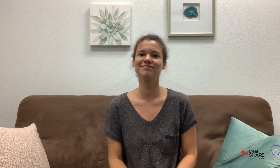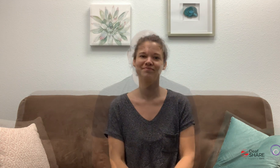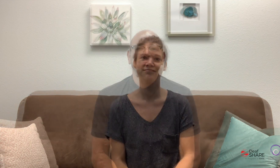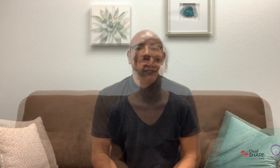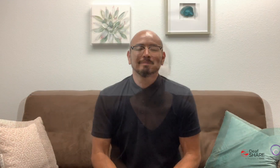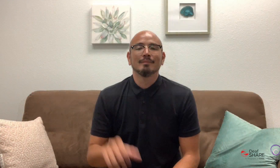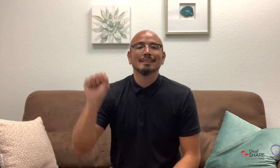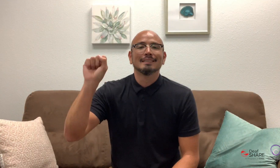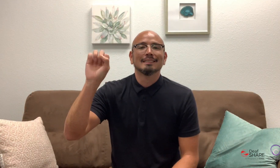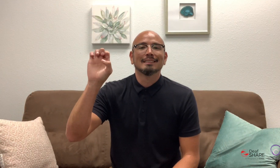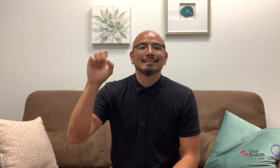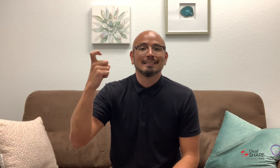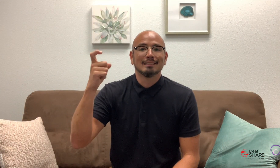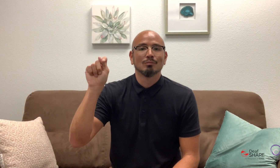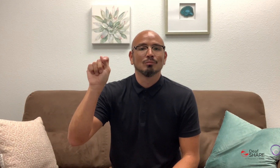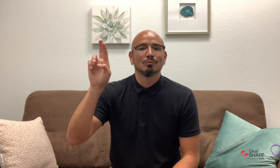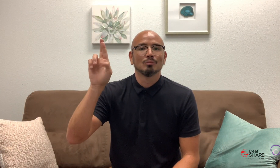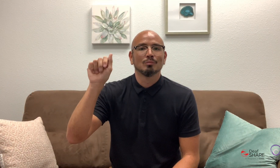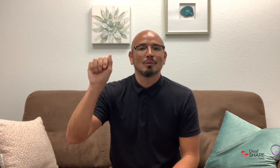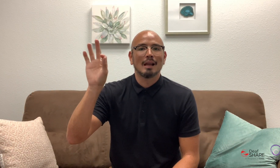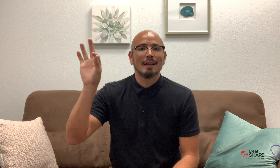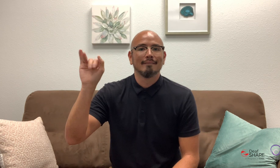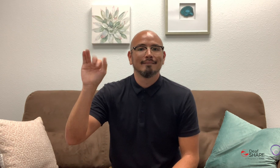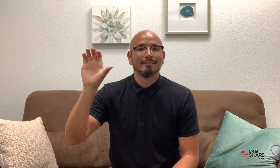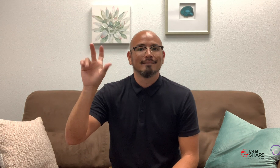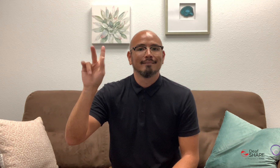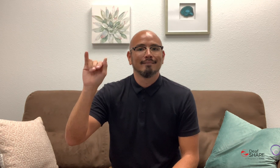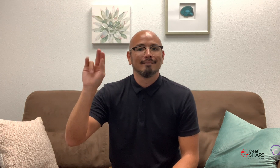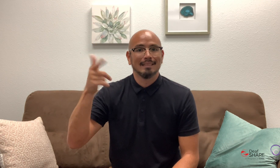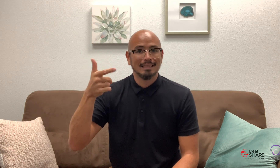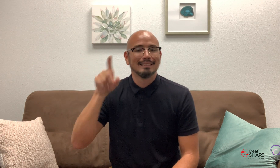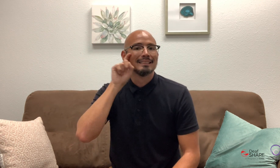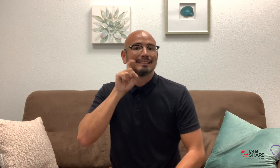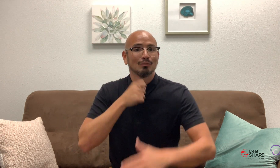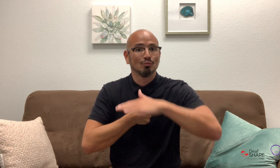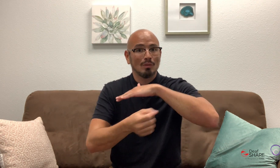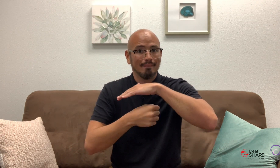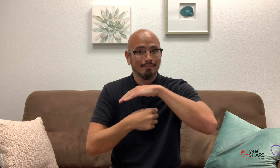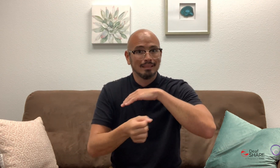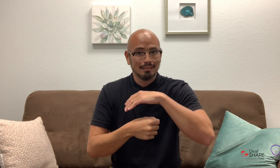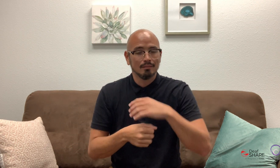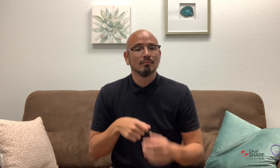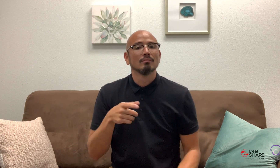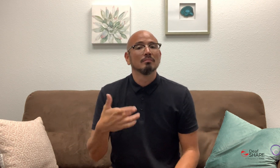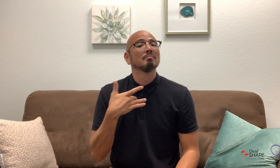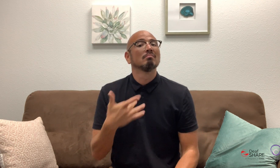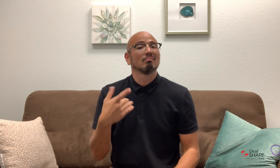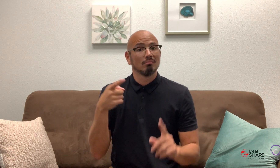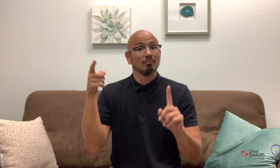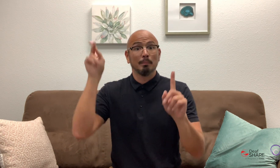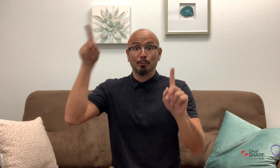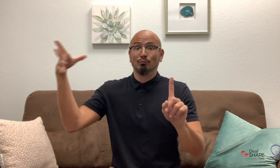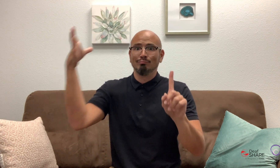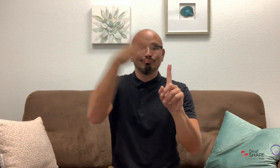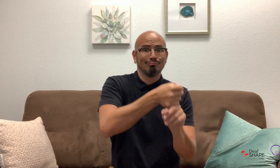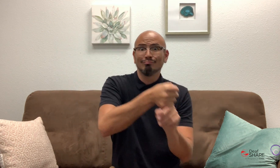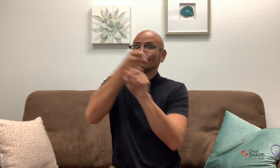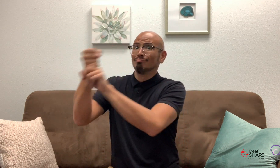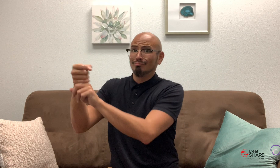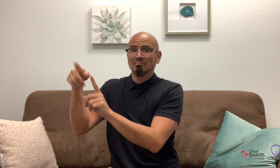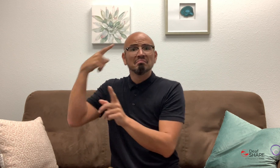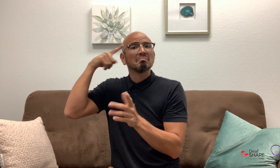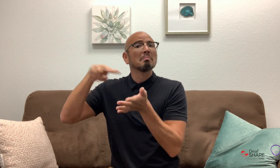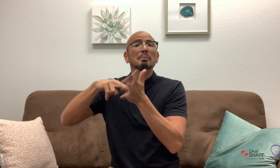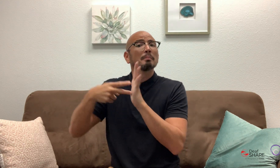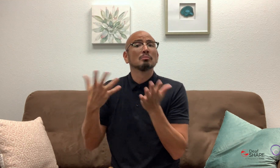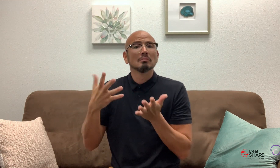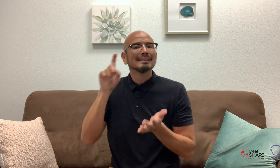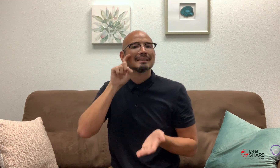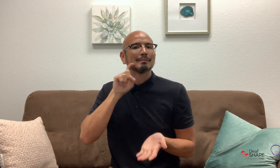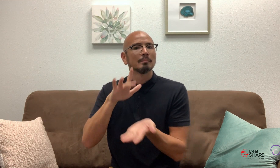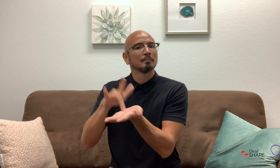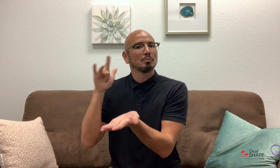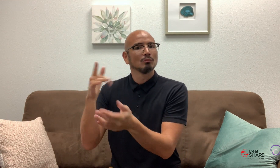Sex trafficking is a form of human trafficking for the purpose of sexual exploitation